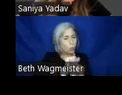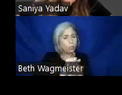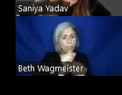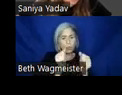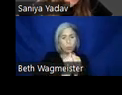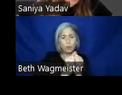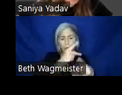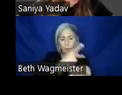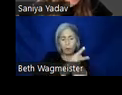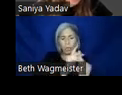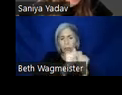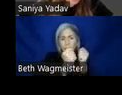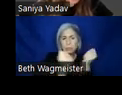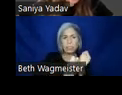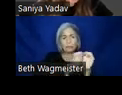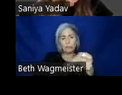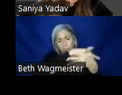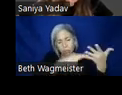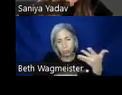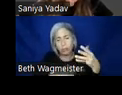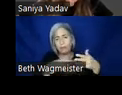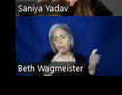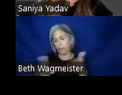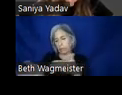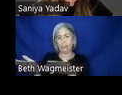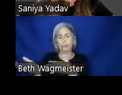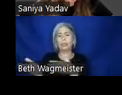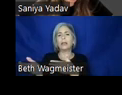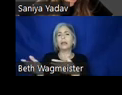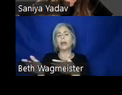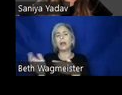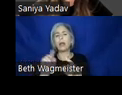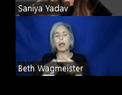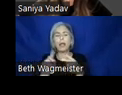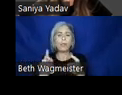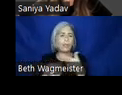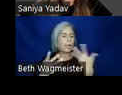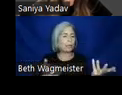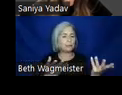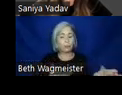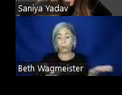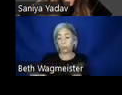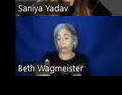teams through all of these phases. Right. And when we talk about designing,